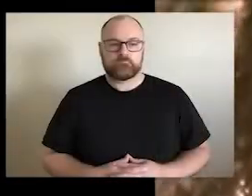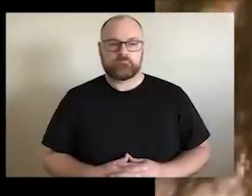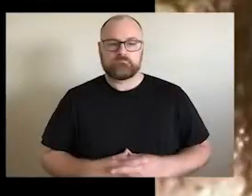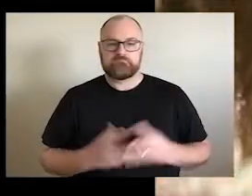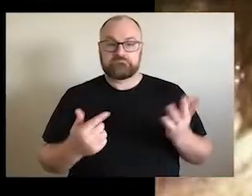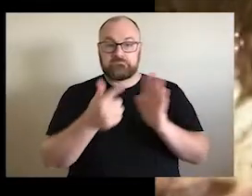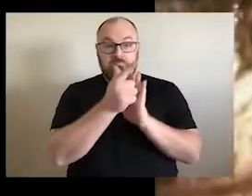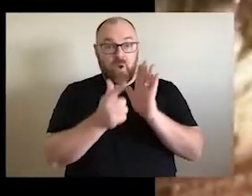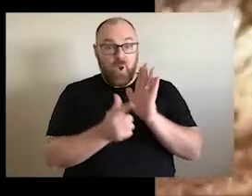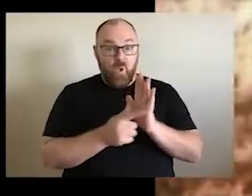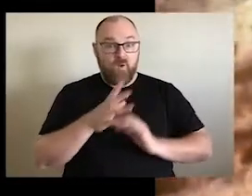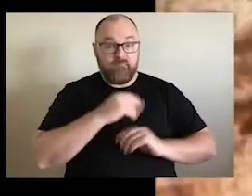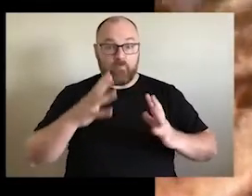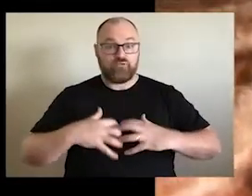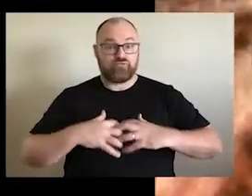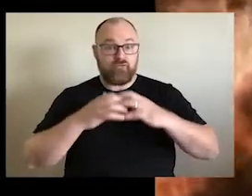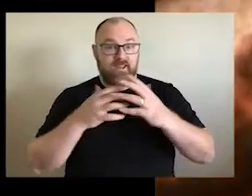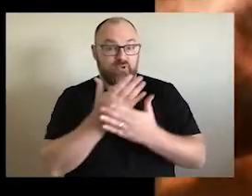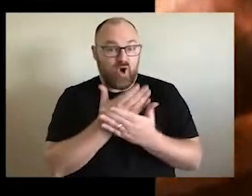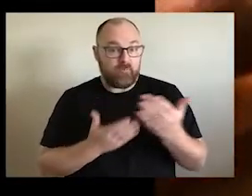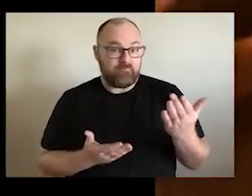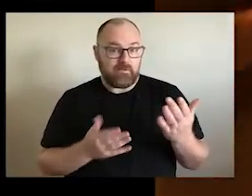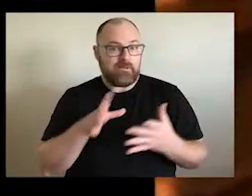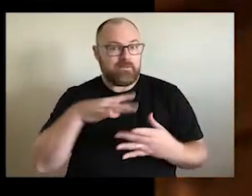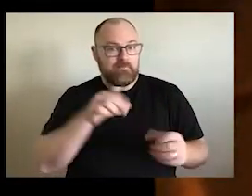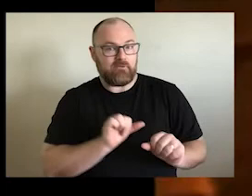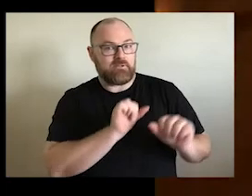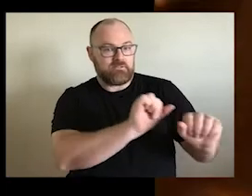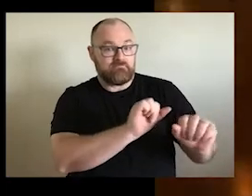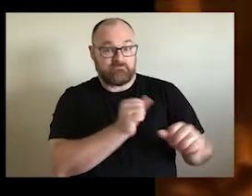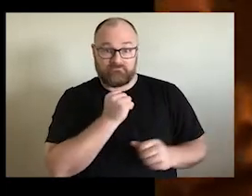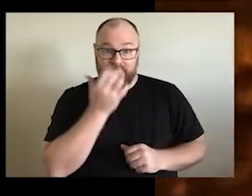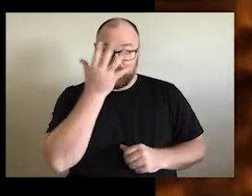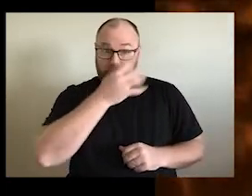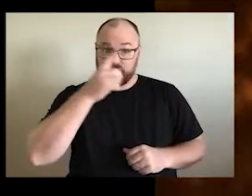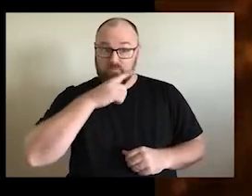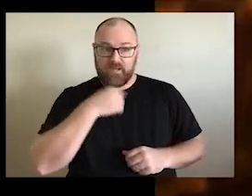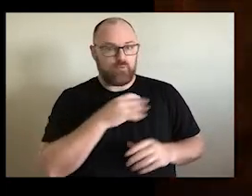The laws were made by the Dreamtime Spirits, for Aboriginal people. They aren't changed. White laws,